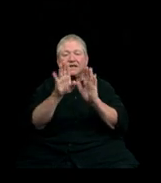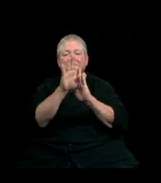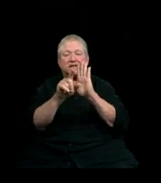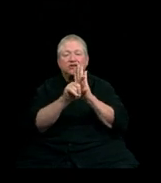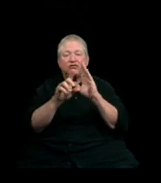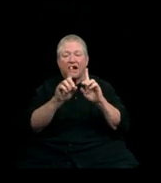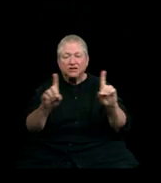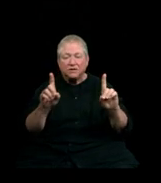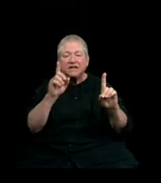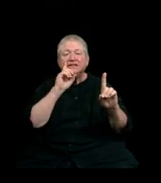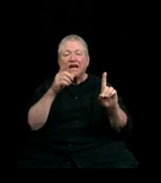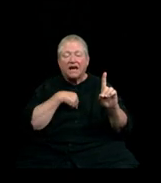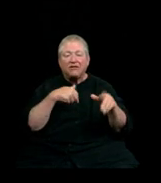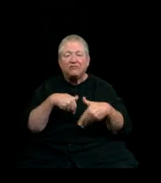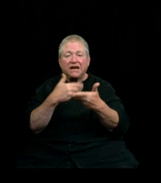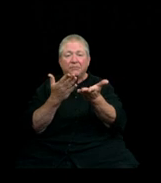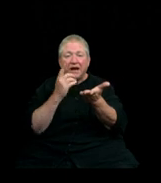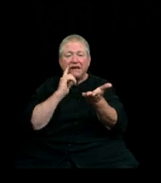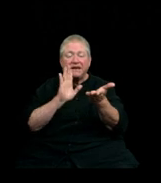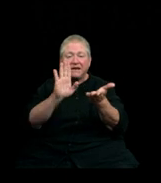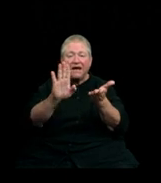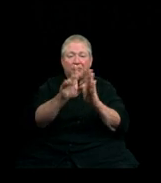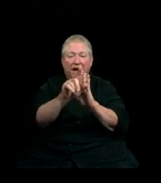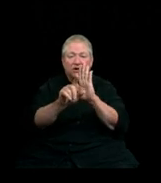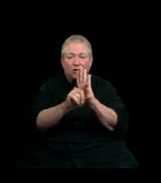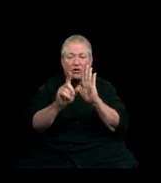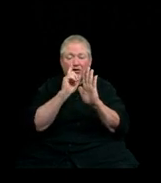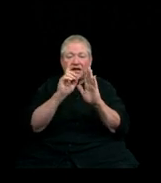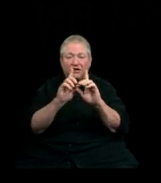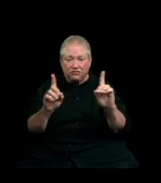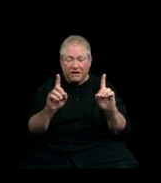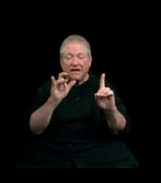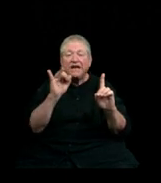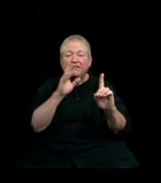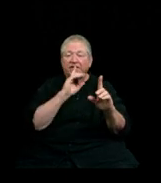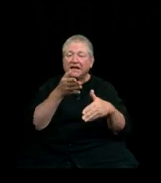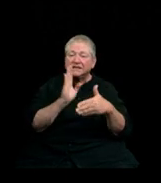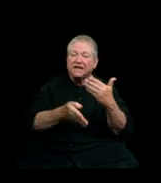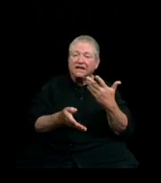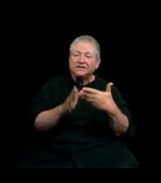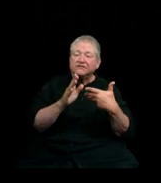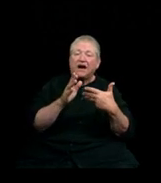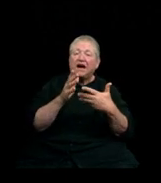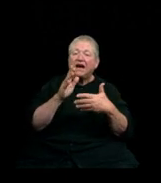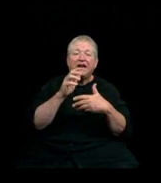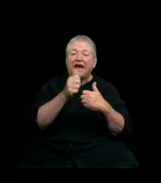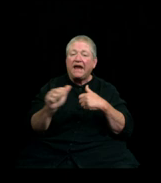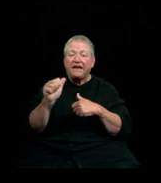the baccalaureate degree subject to the satisfactory completion of any outstanding assignments and/or requirements.